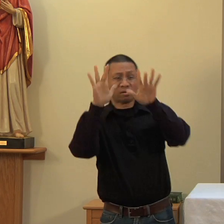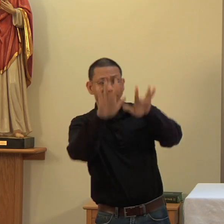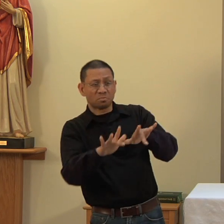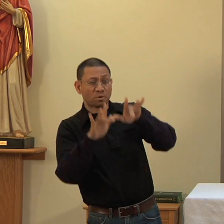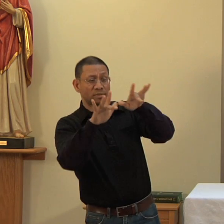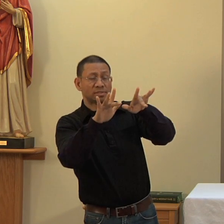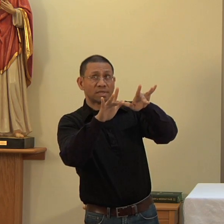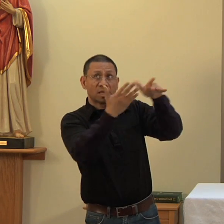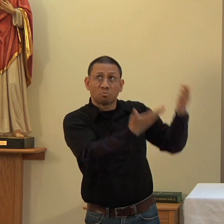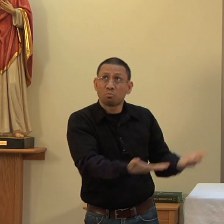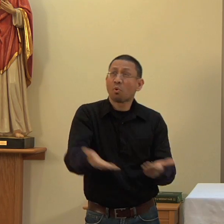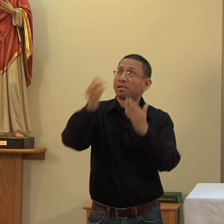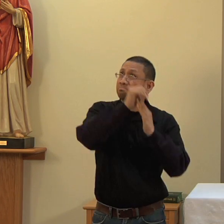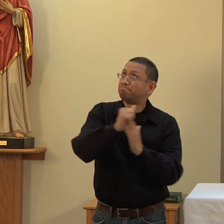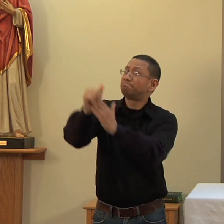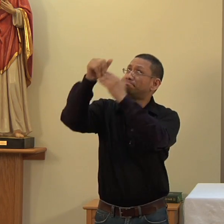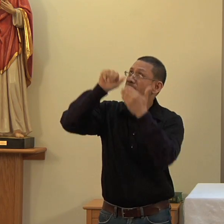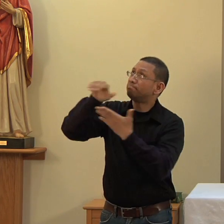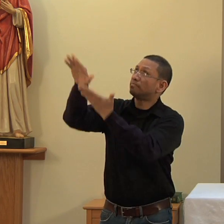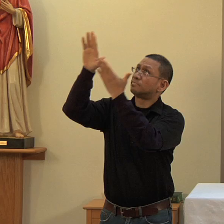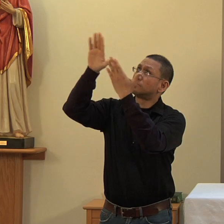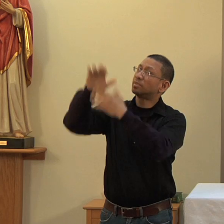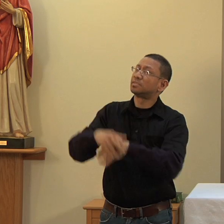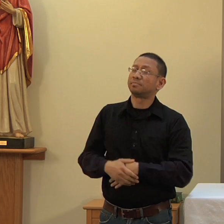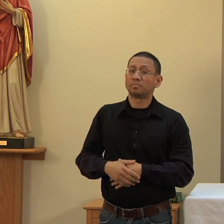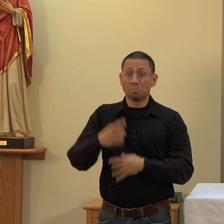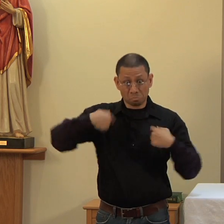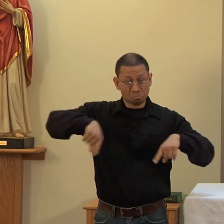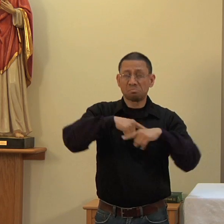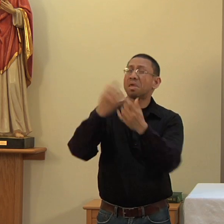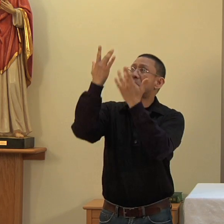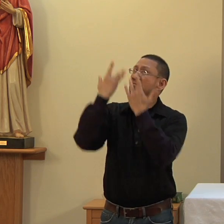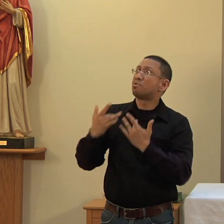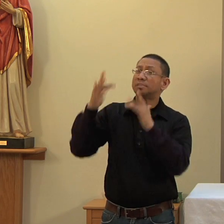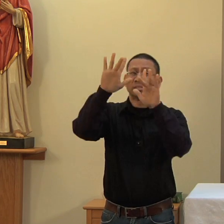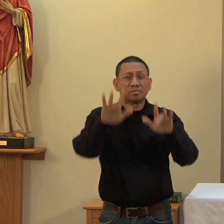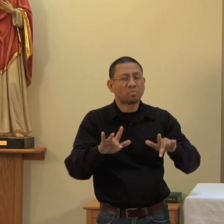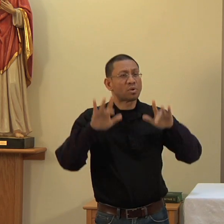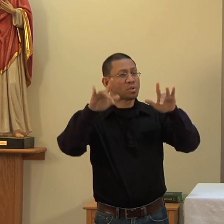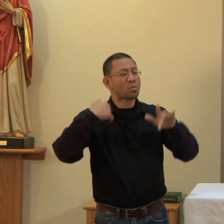them into the light of your face. Have mercy on us all, we pray, that with the Blessed